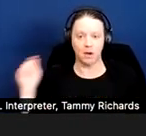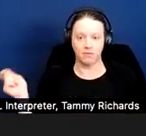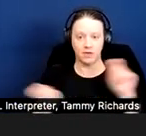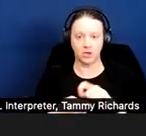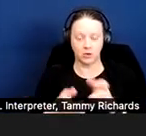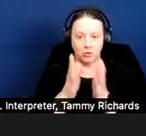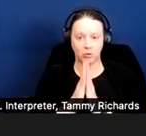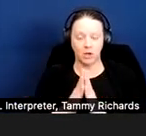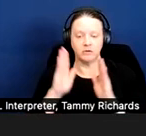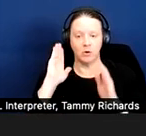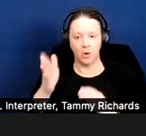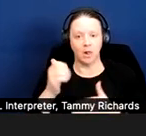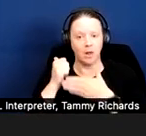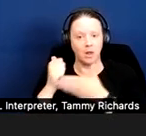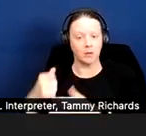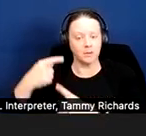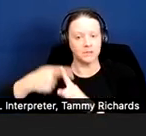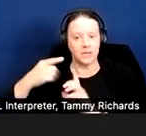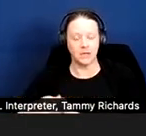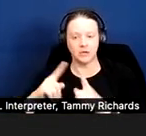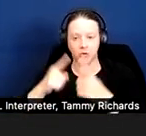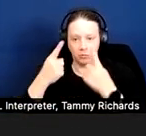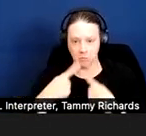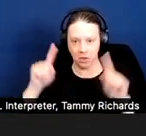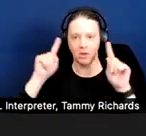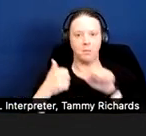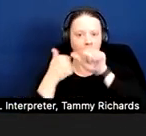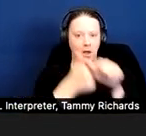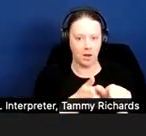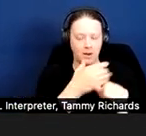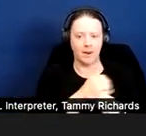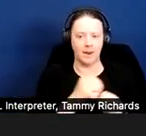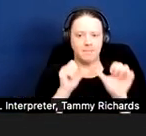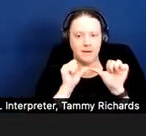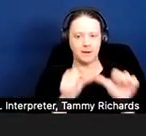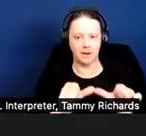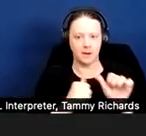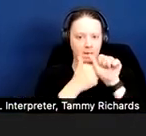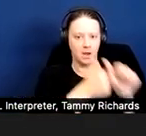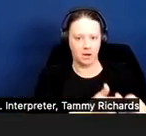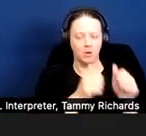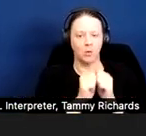compliance and remain compliance with the lease terms. Meaning is it necessary.